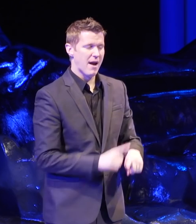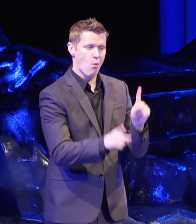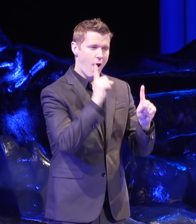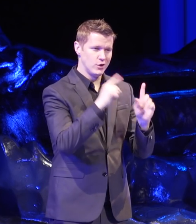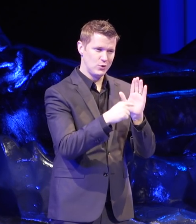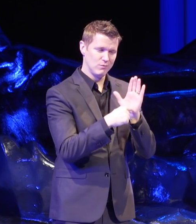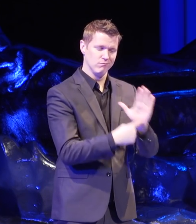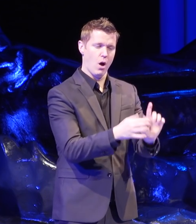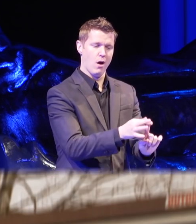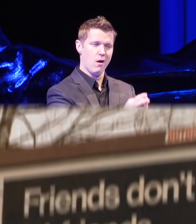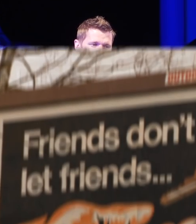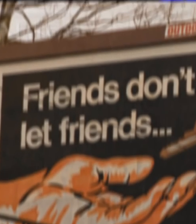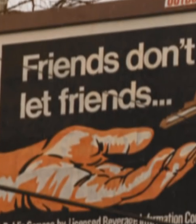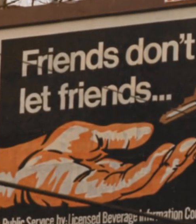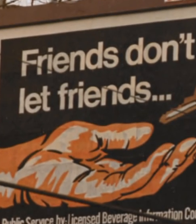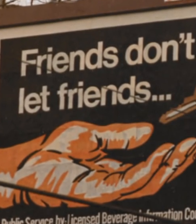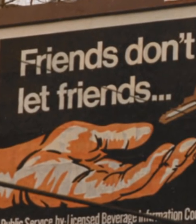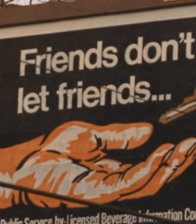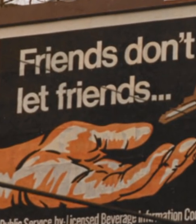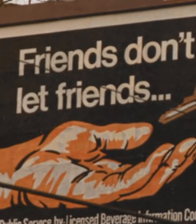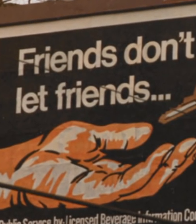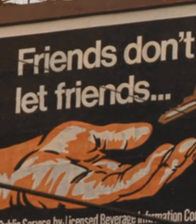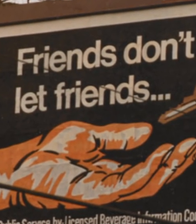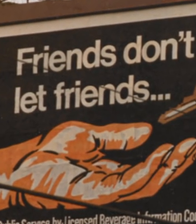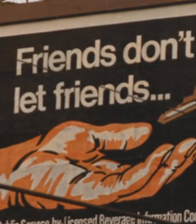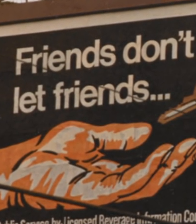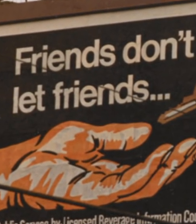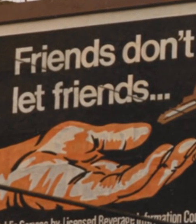spectacularly right and that is friends don't let friends drive drunk.